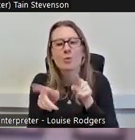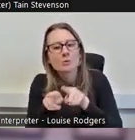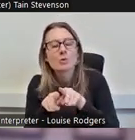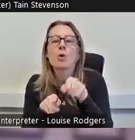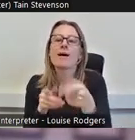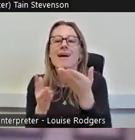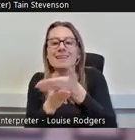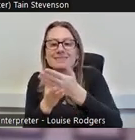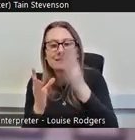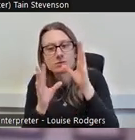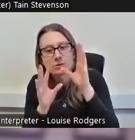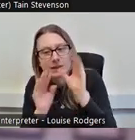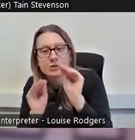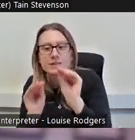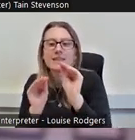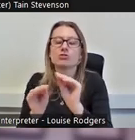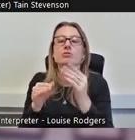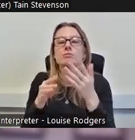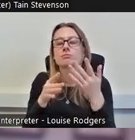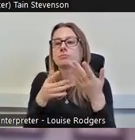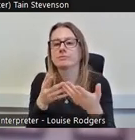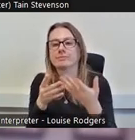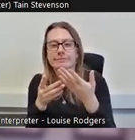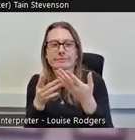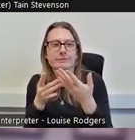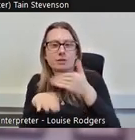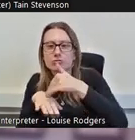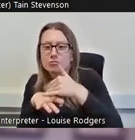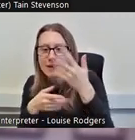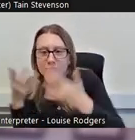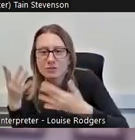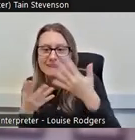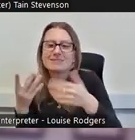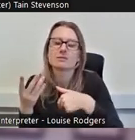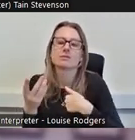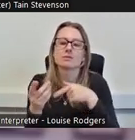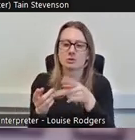rates, so it's kind of the closest measure that we have to class within the Scottish Household